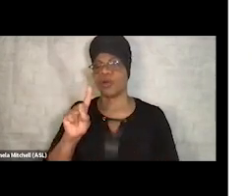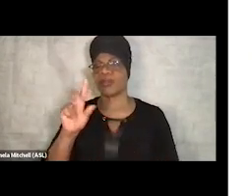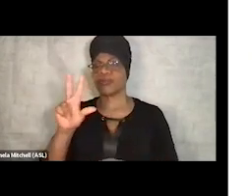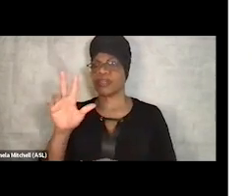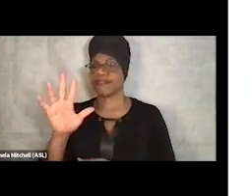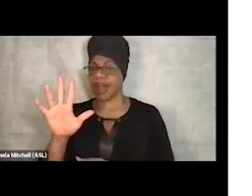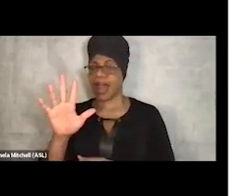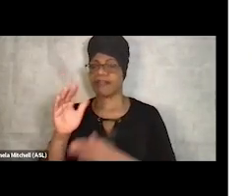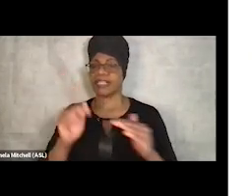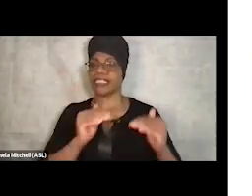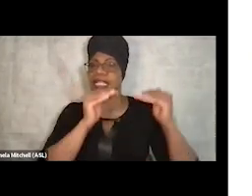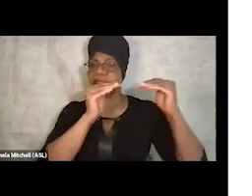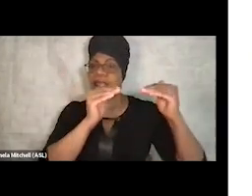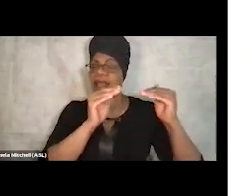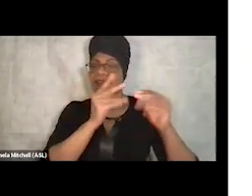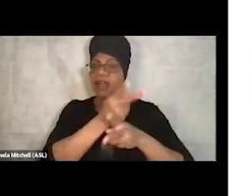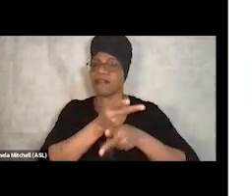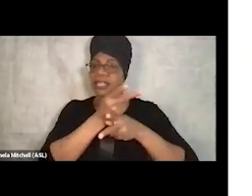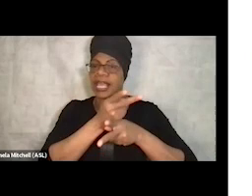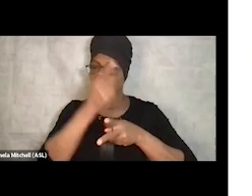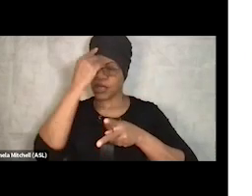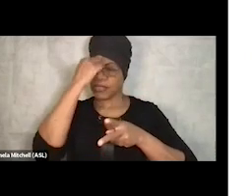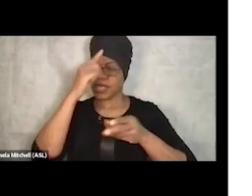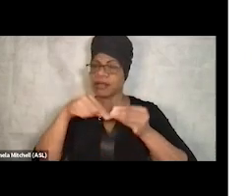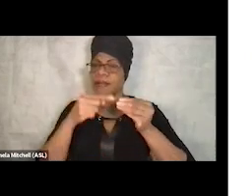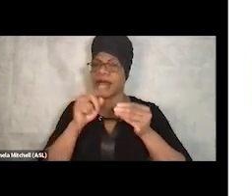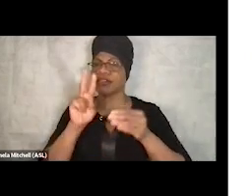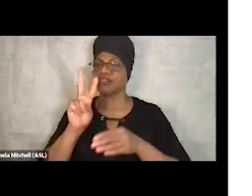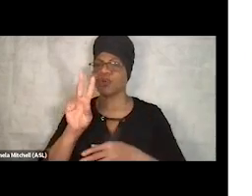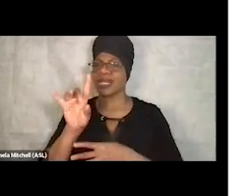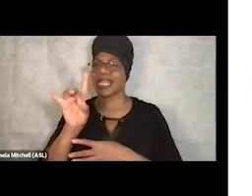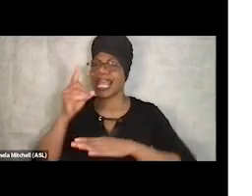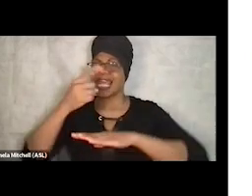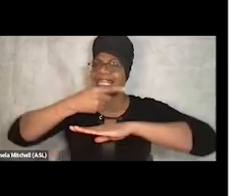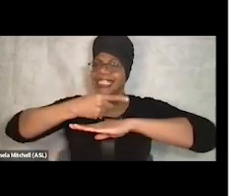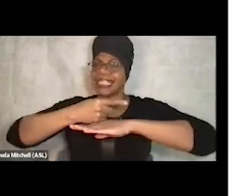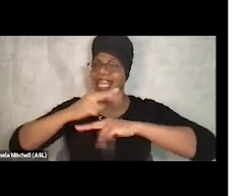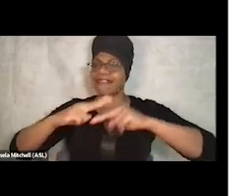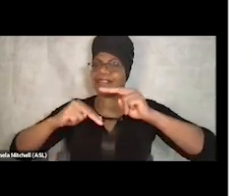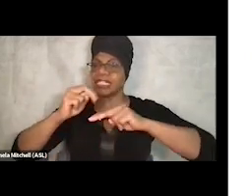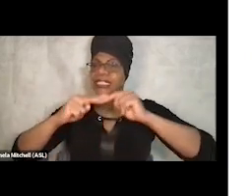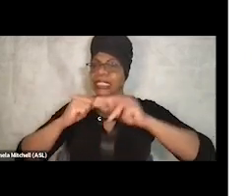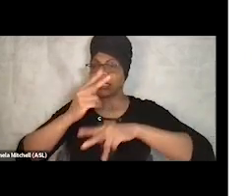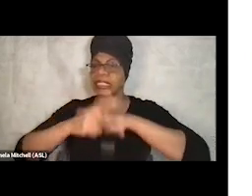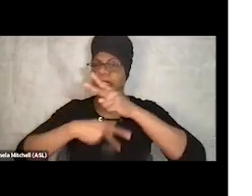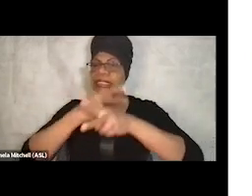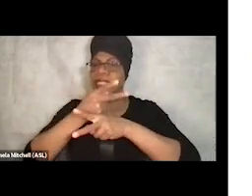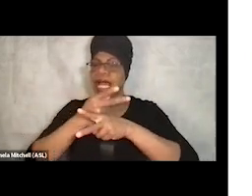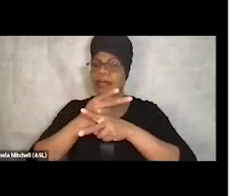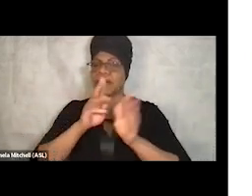as a 28-day treatment facility type of model. So once somebody is done there, this yellow arrow kind of represents